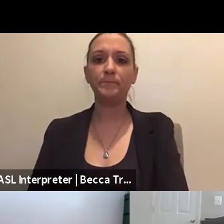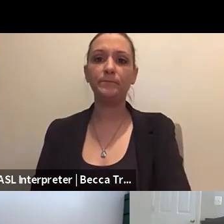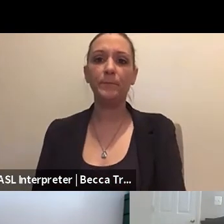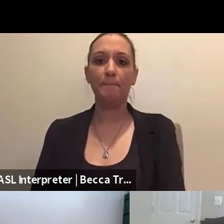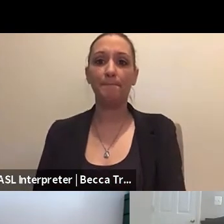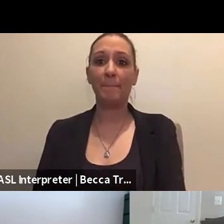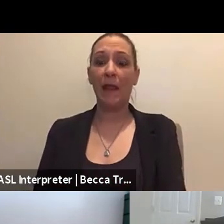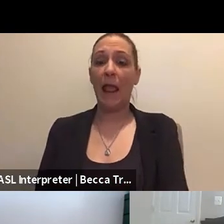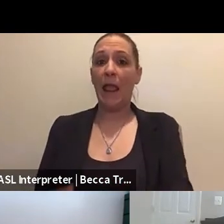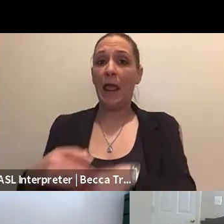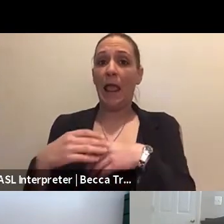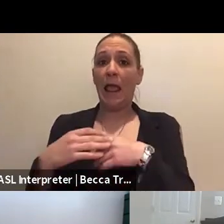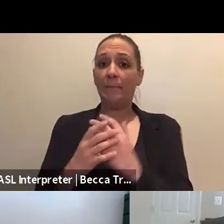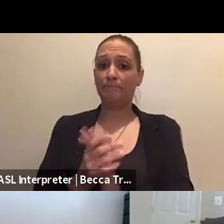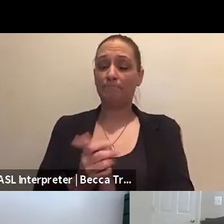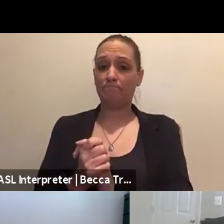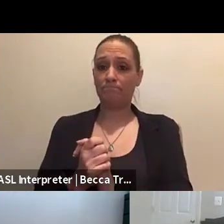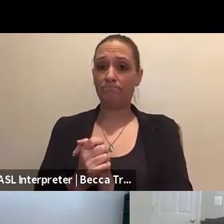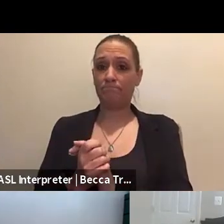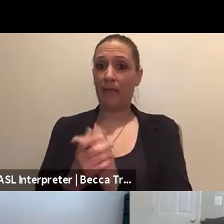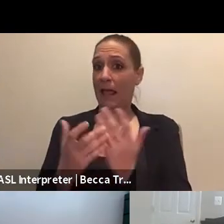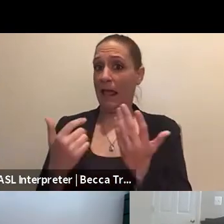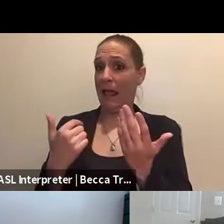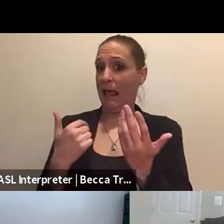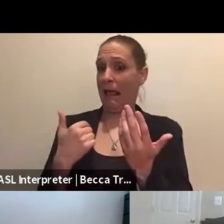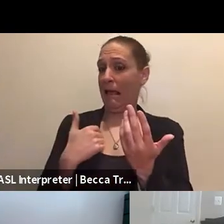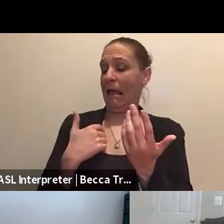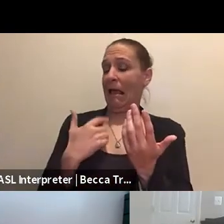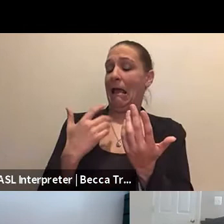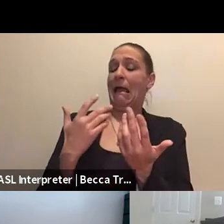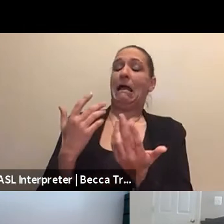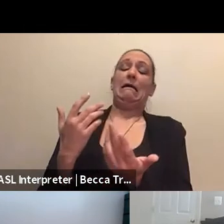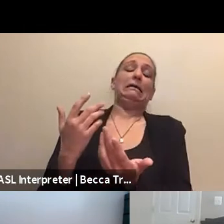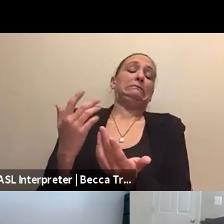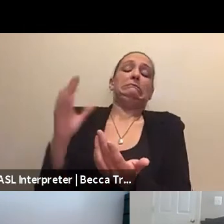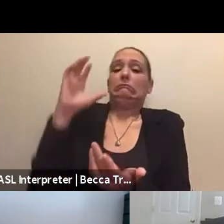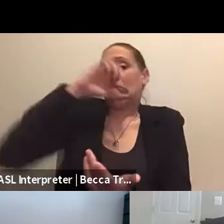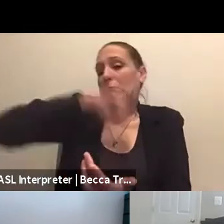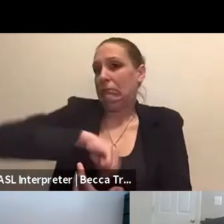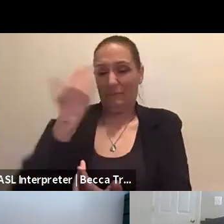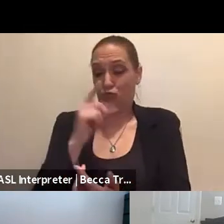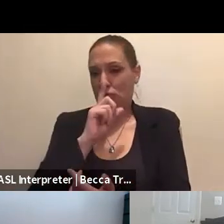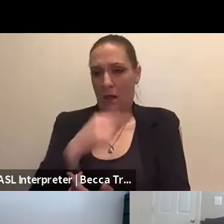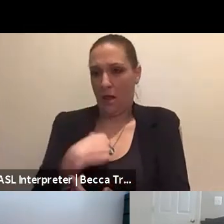I'm gonna take a shot at this one 'cause it's not something that I'm as familiar with as Mary,